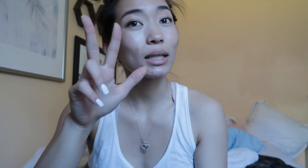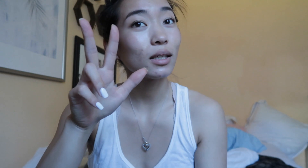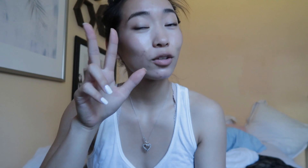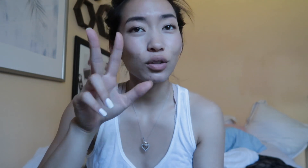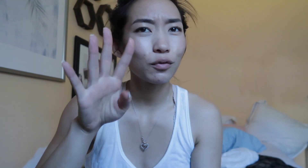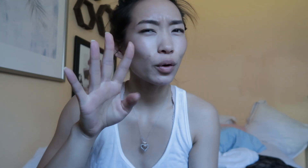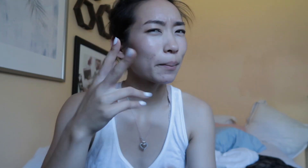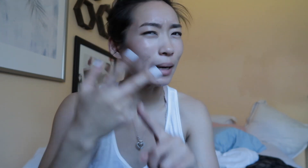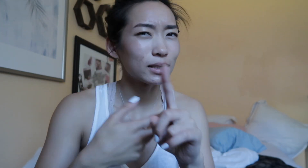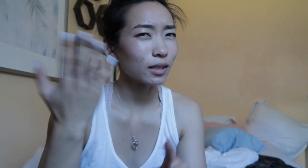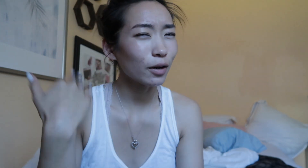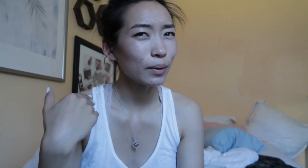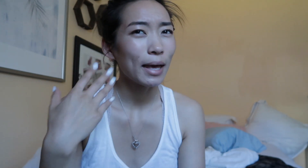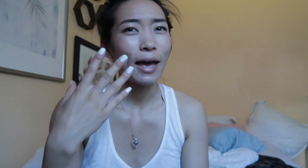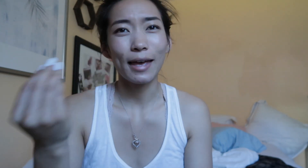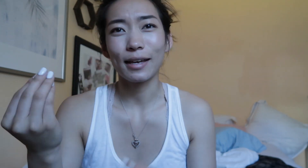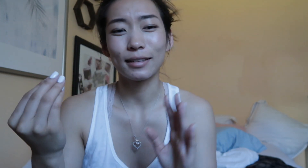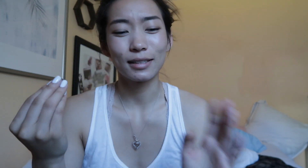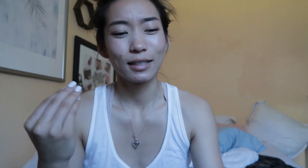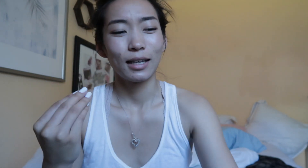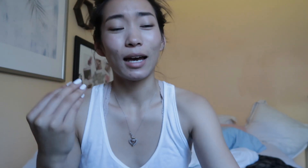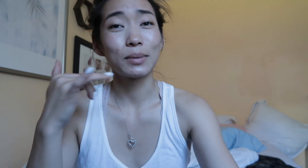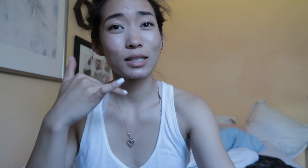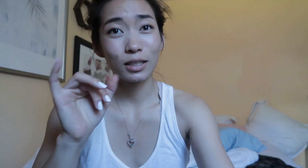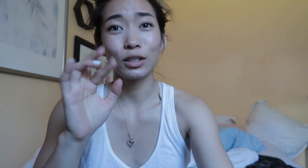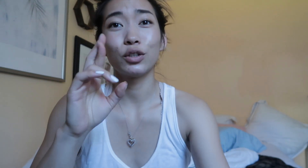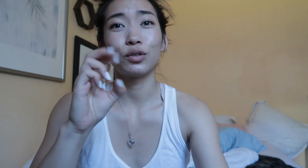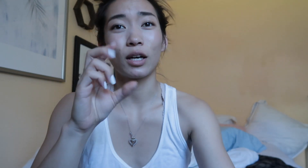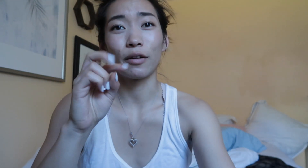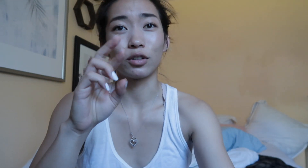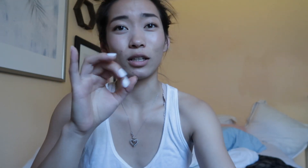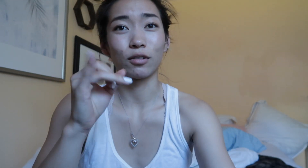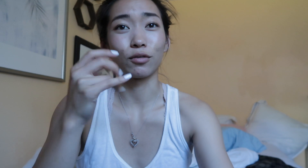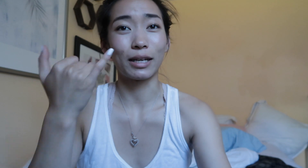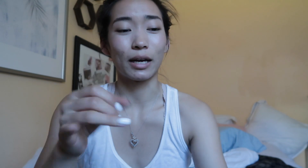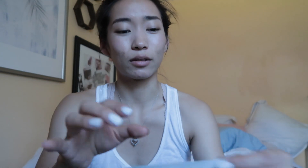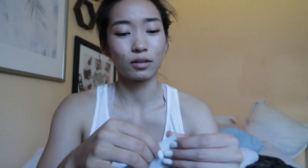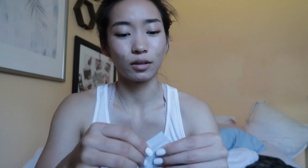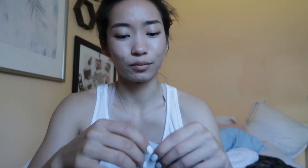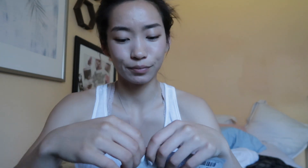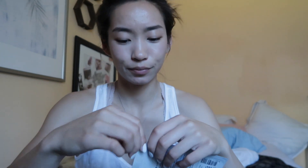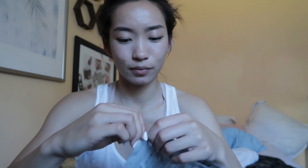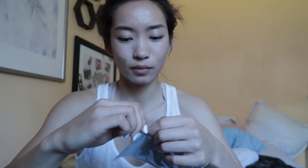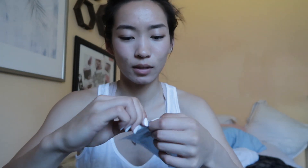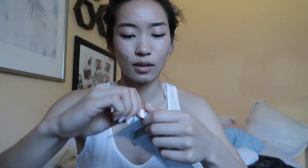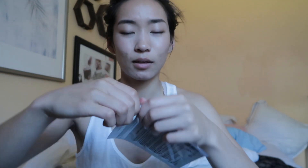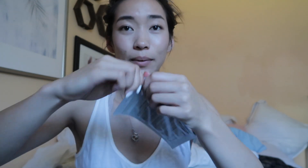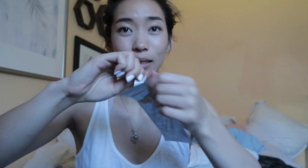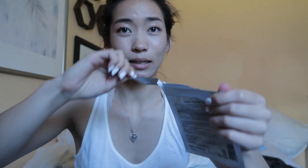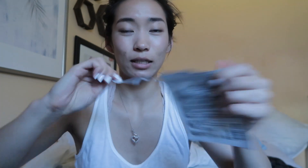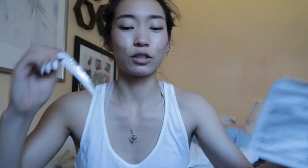three four months ago and I'm still recovering right now so but here I'll